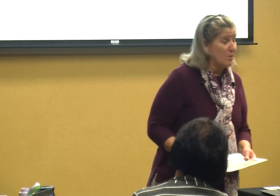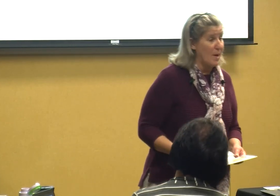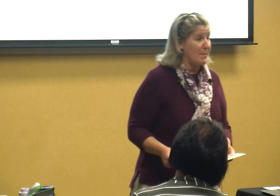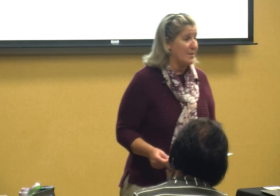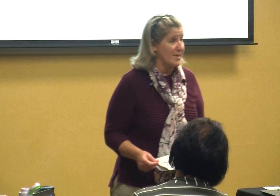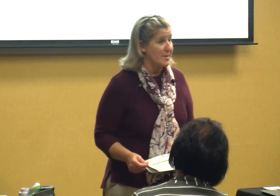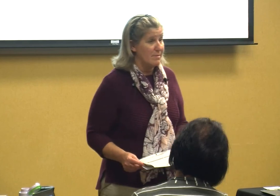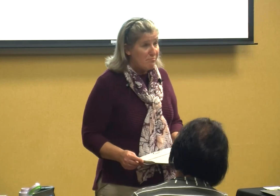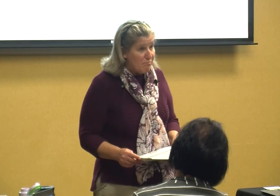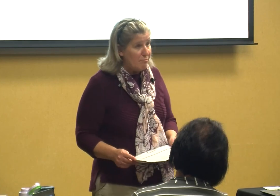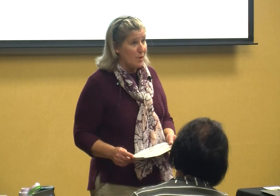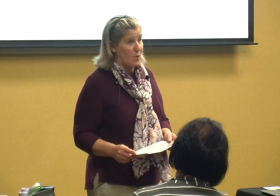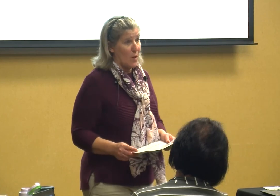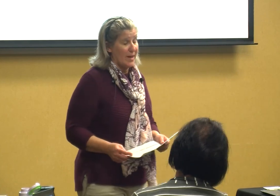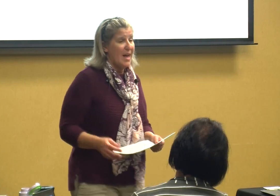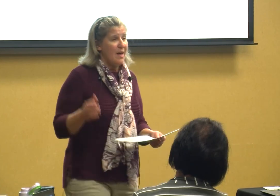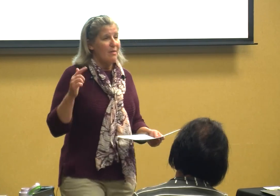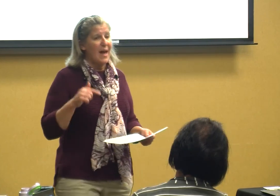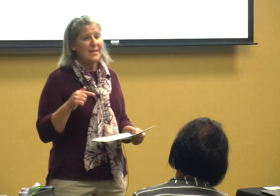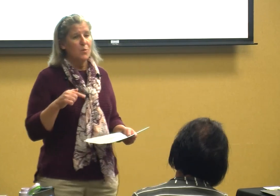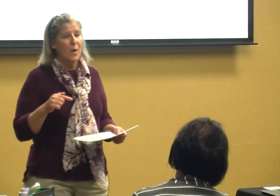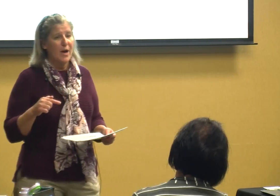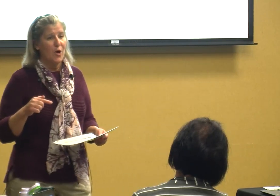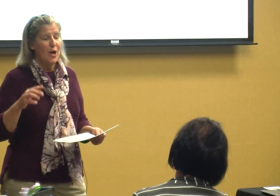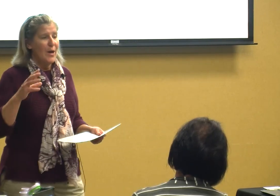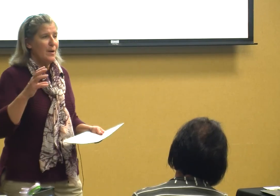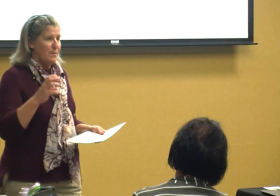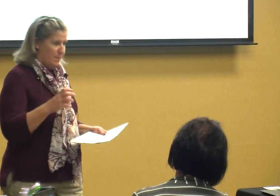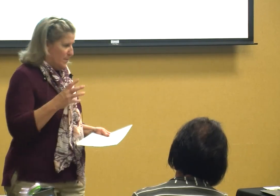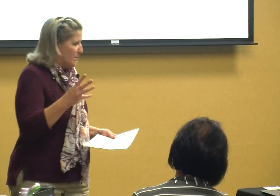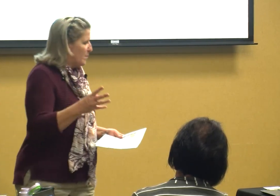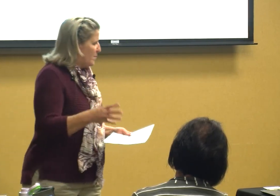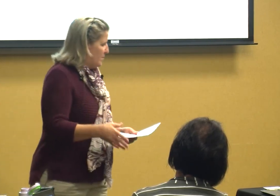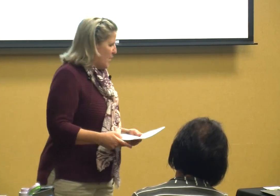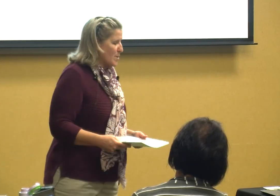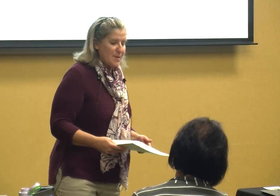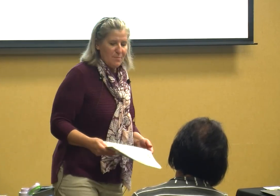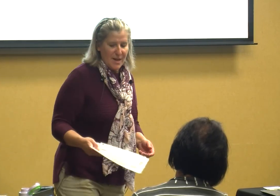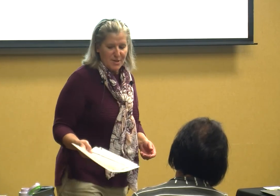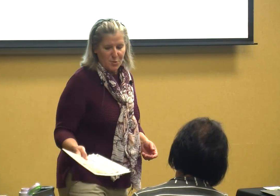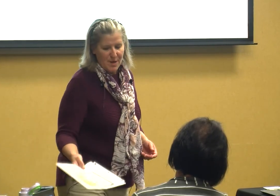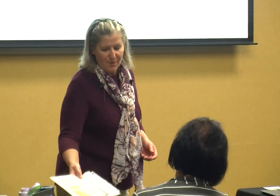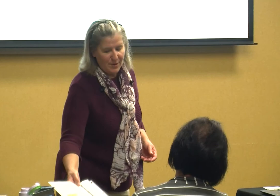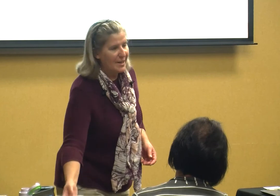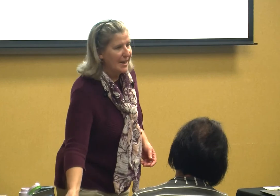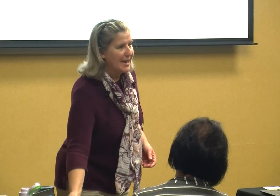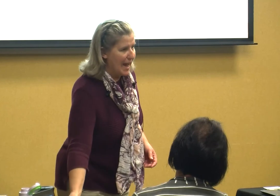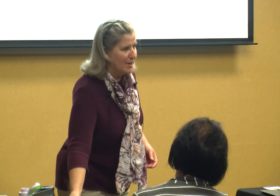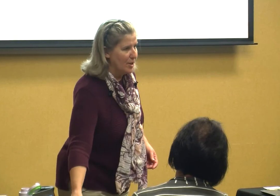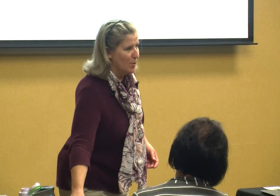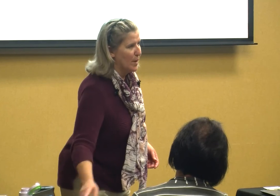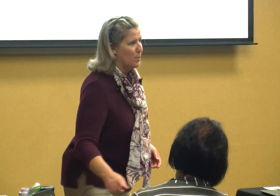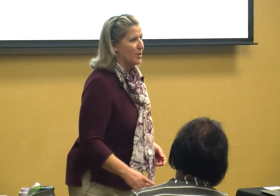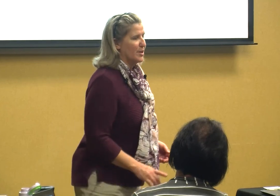I make this move on that's where there are some things you definitely can do and we're going to